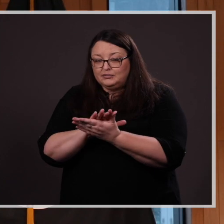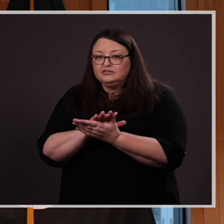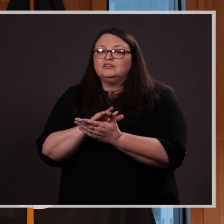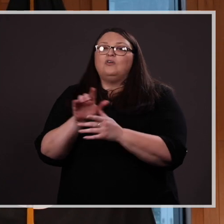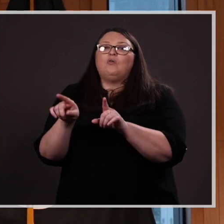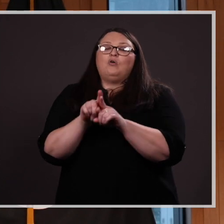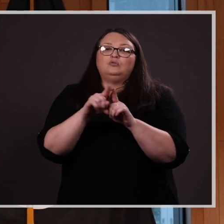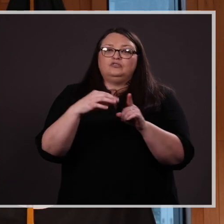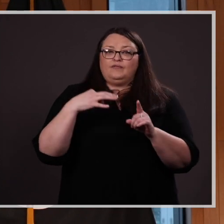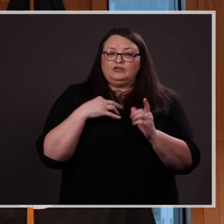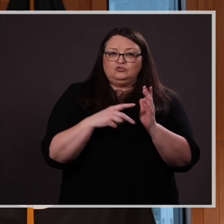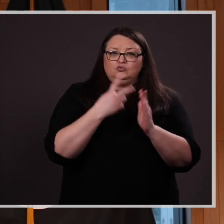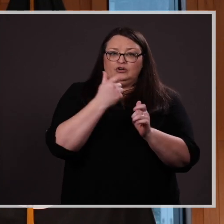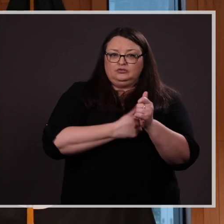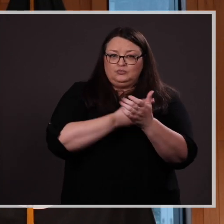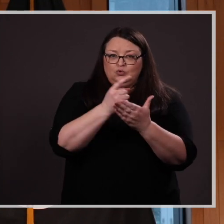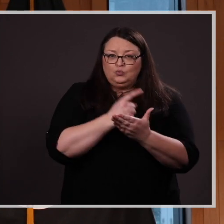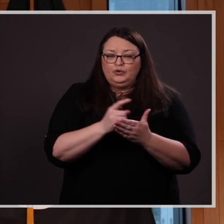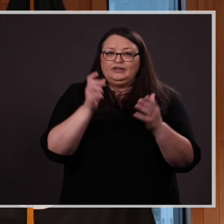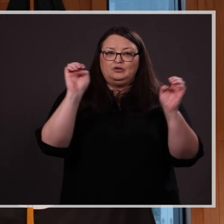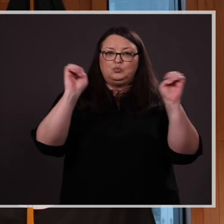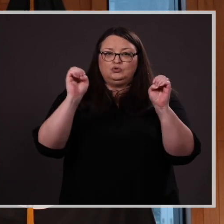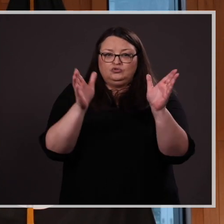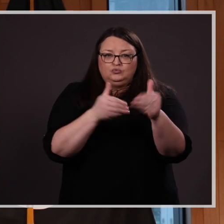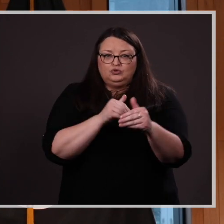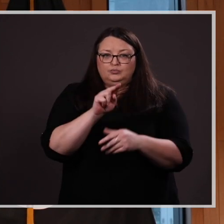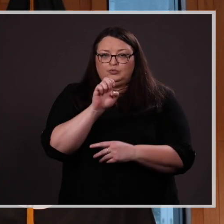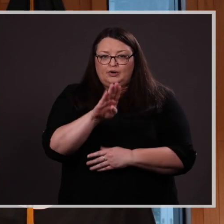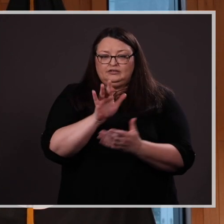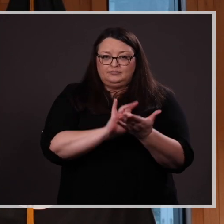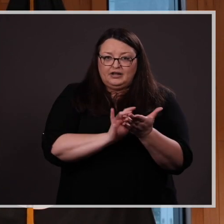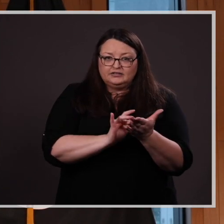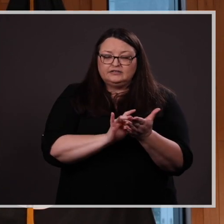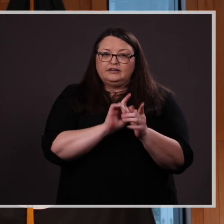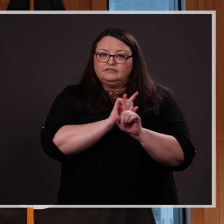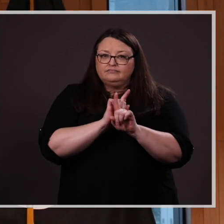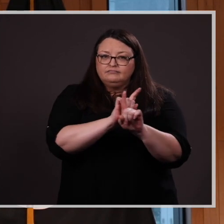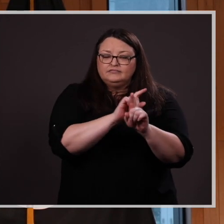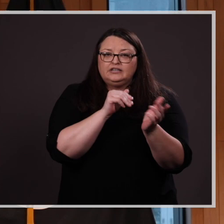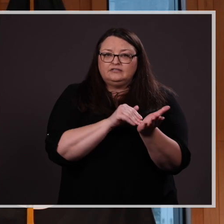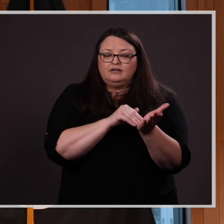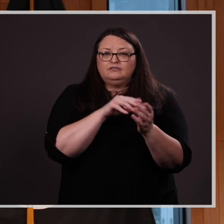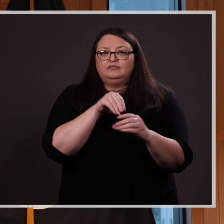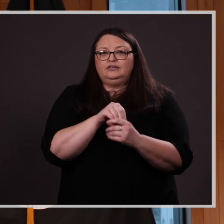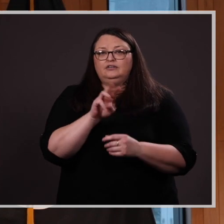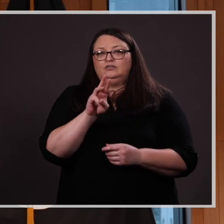the emergency room at Nebraska Medicine and shadowed a physician in Wichita. He also served